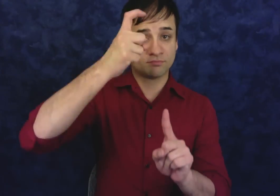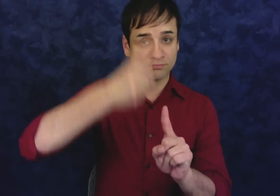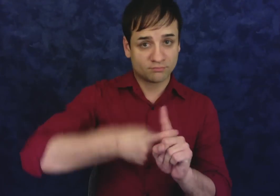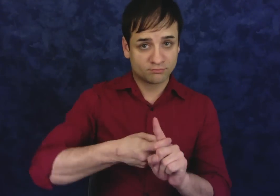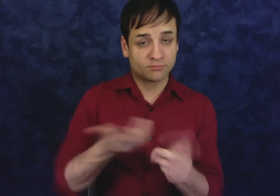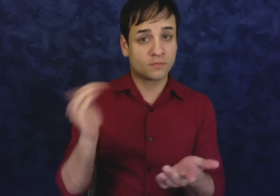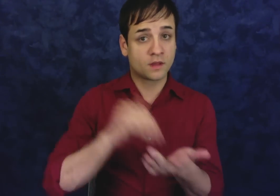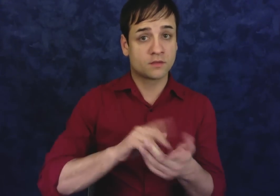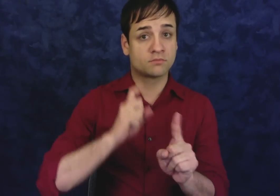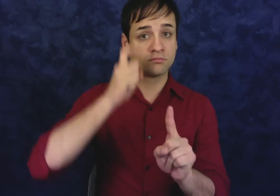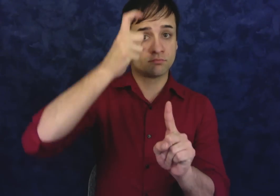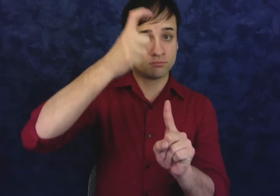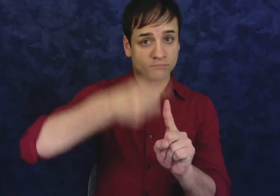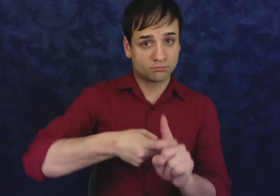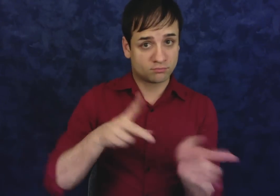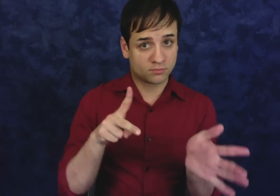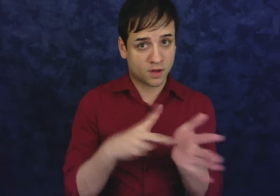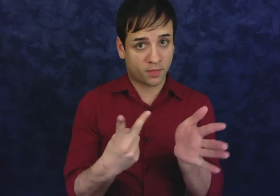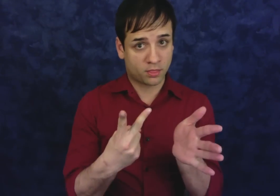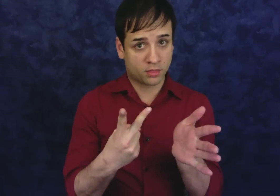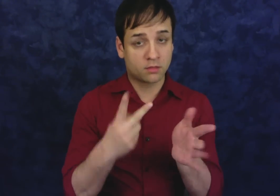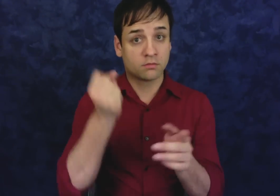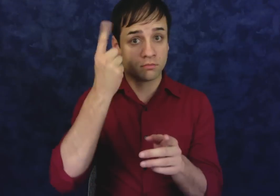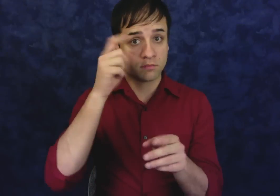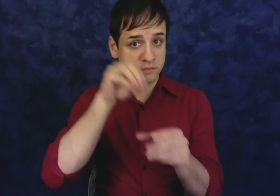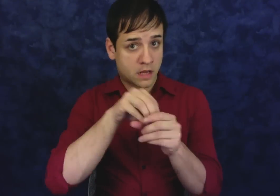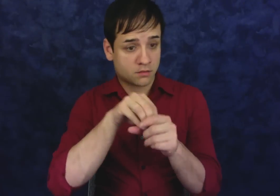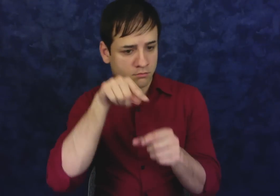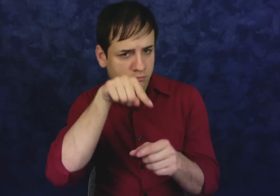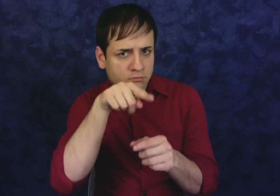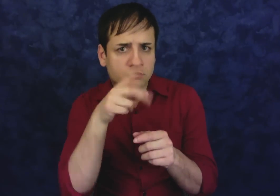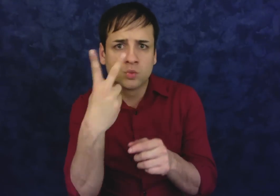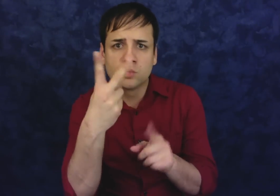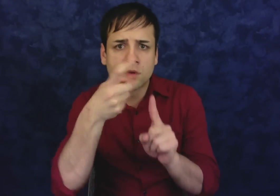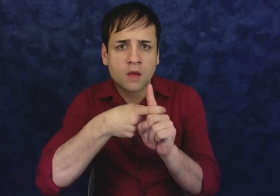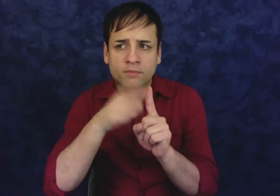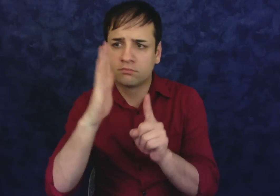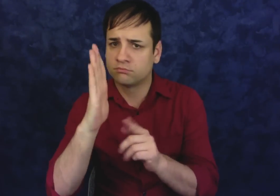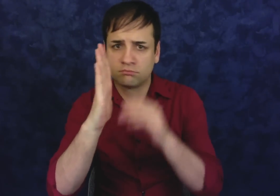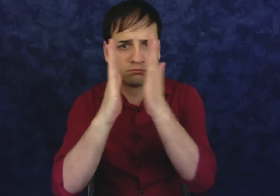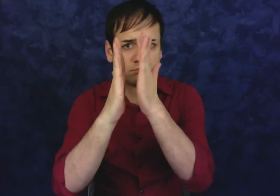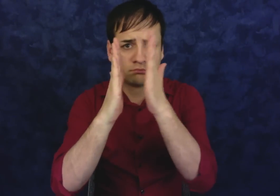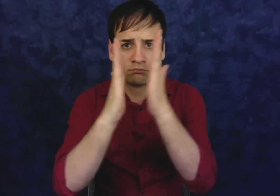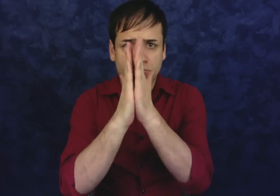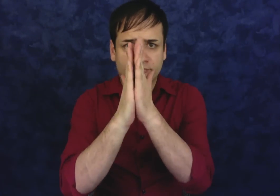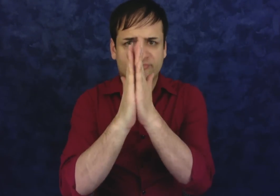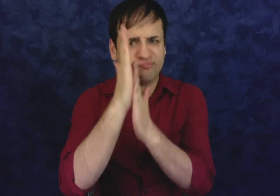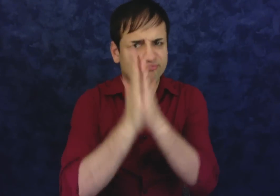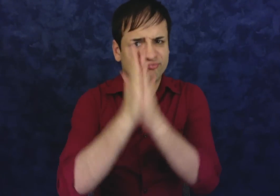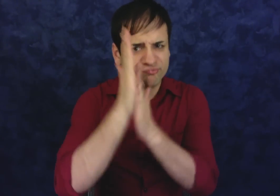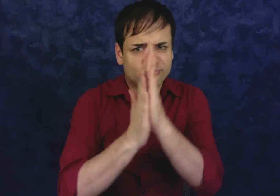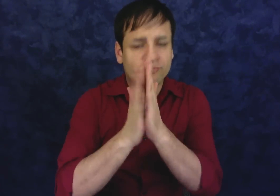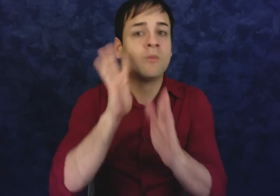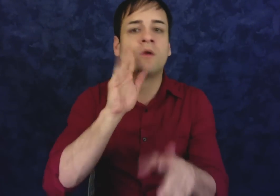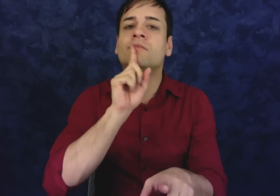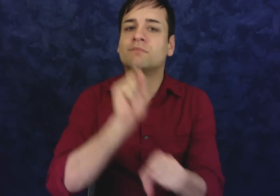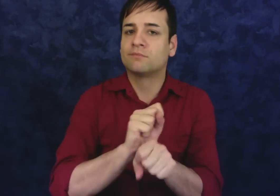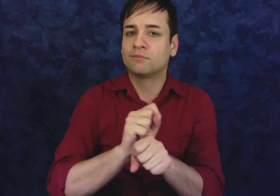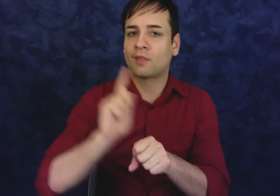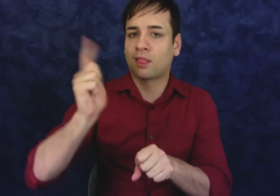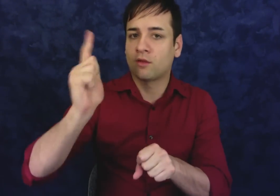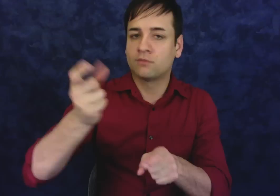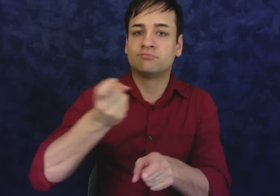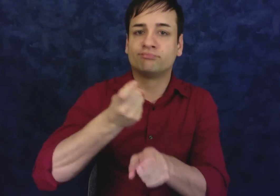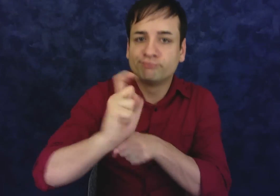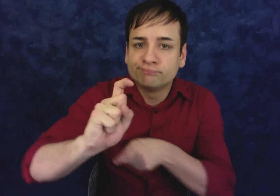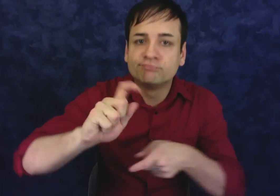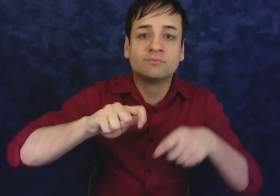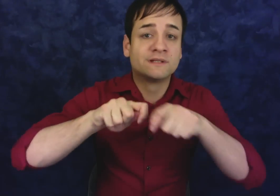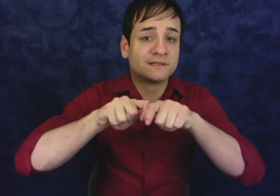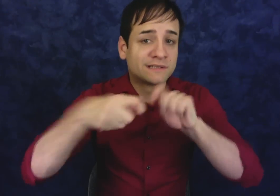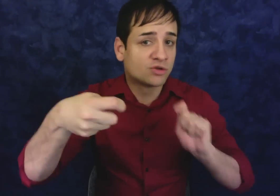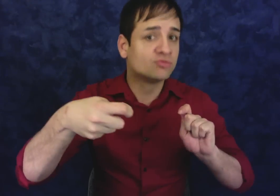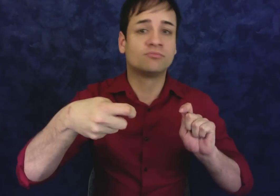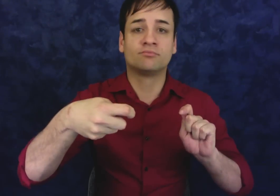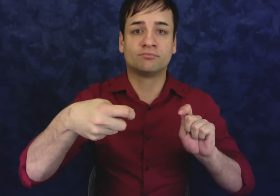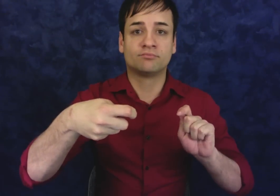[Marlene]: If you put two condoms on, they will rub against each other. This may cause the condoms to rip.